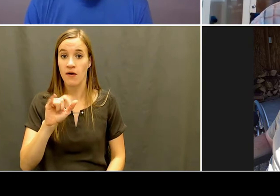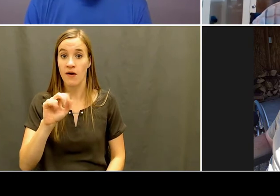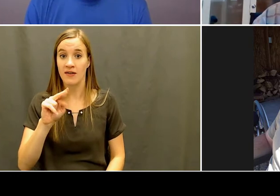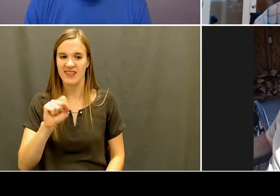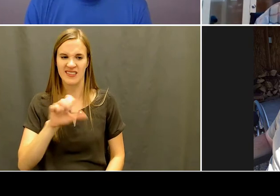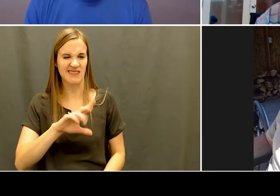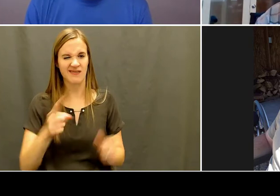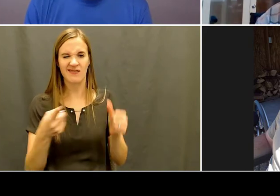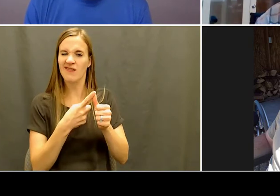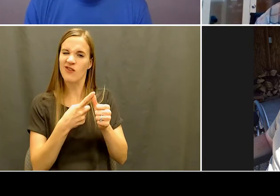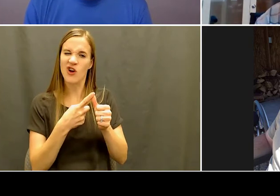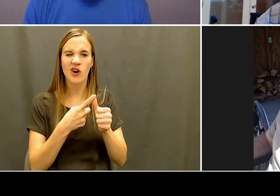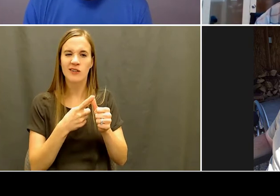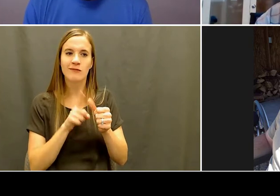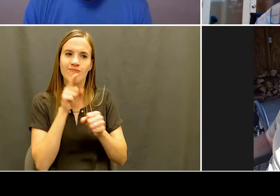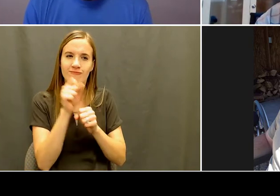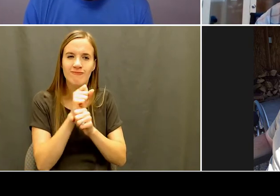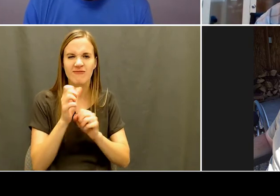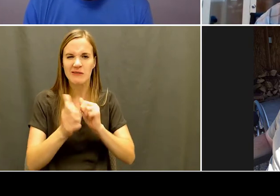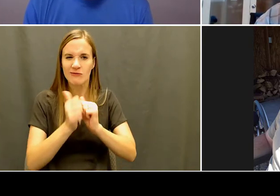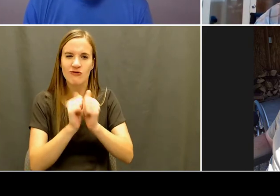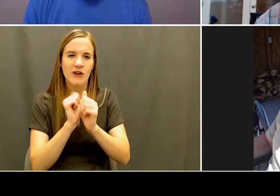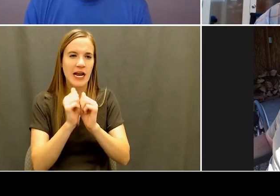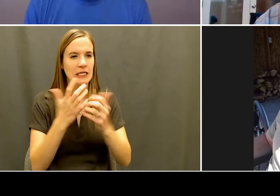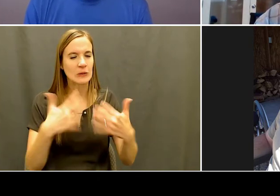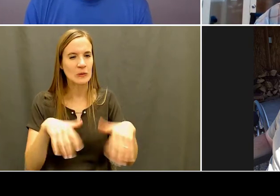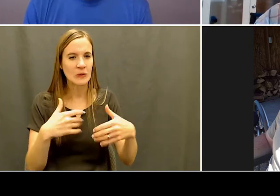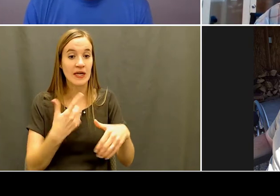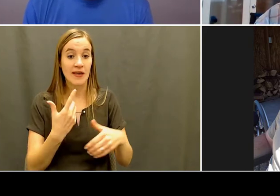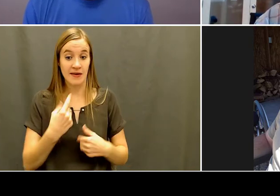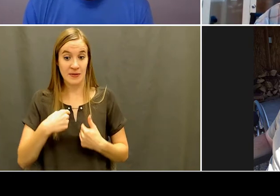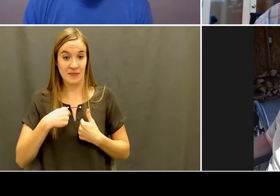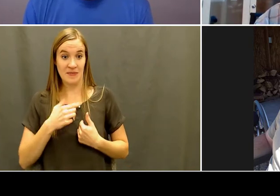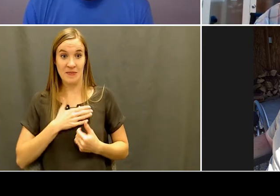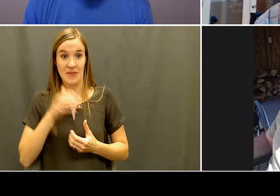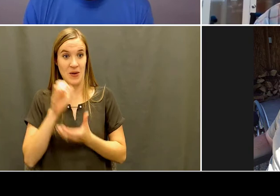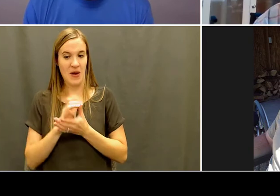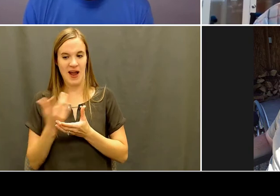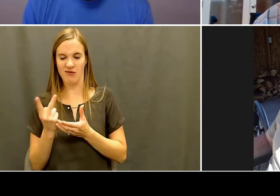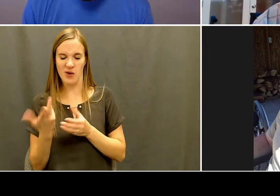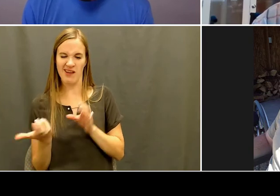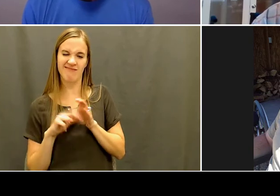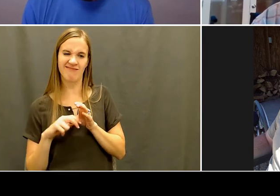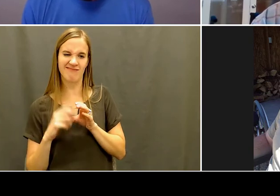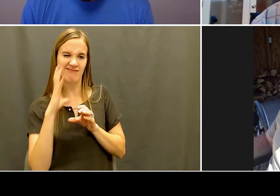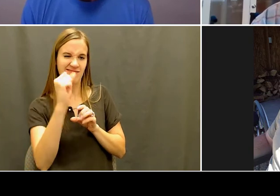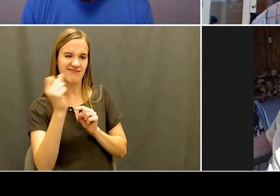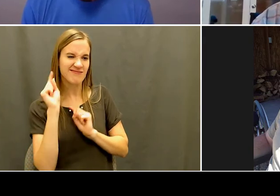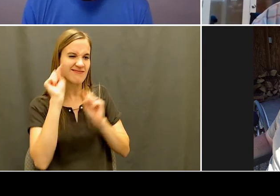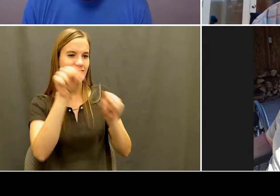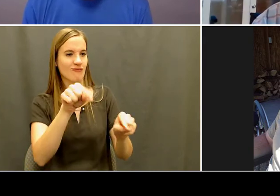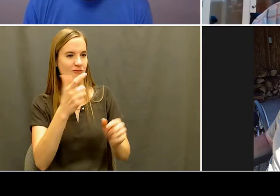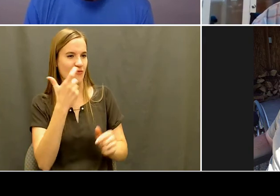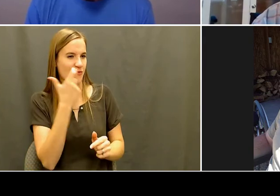Jake's success and yeah, it was a great trip. The whole thing from, start to finish you know.